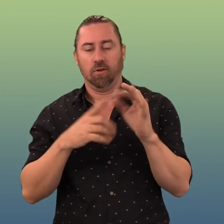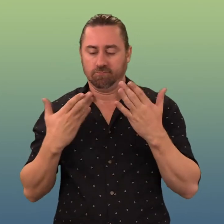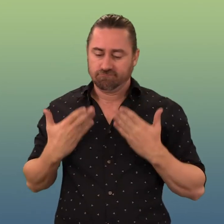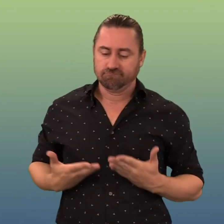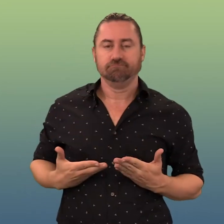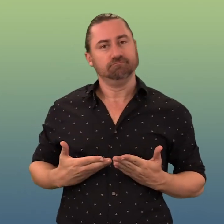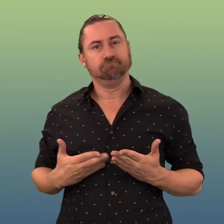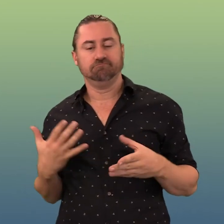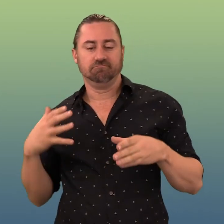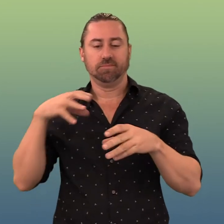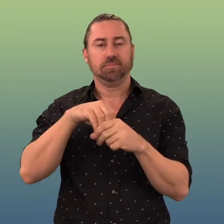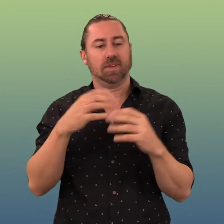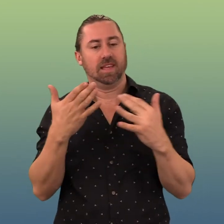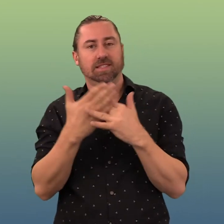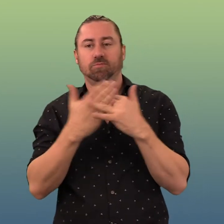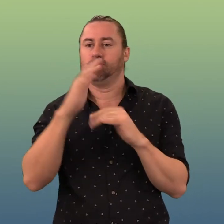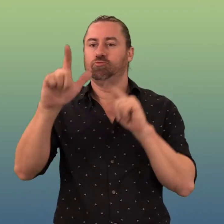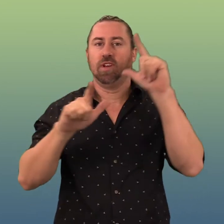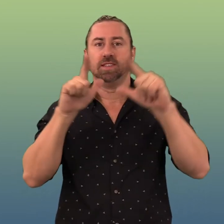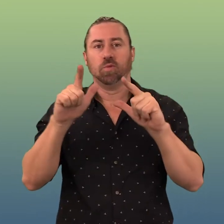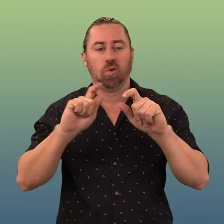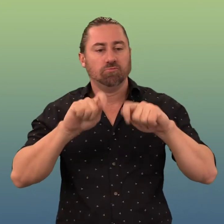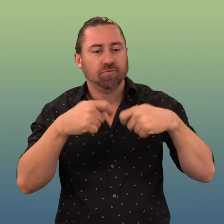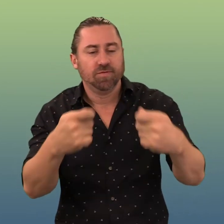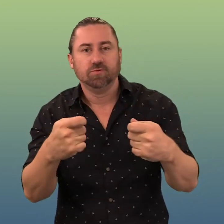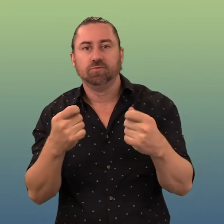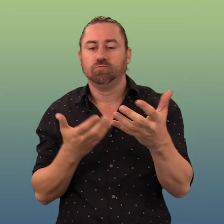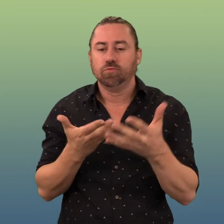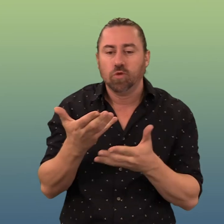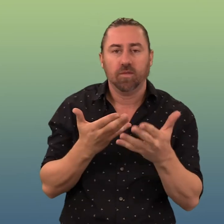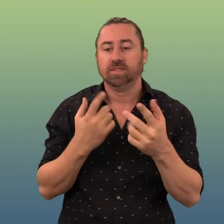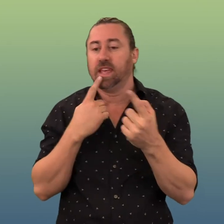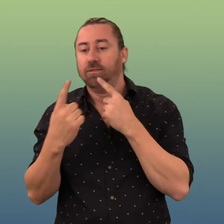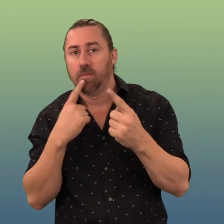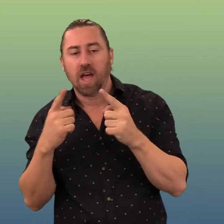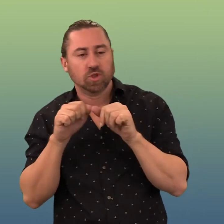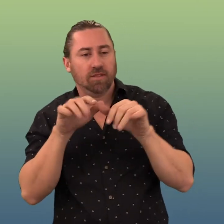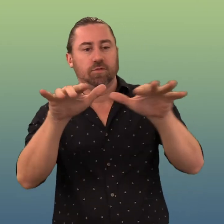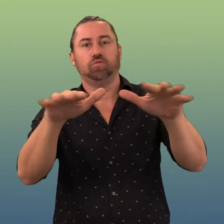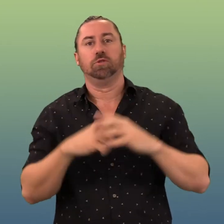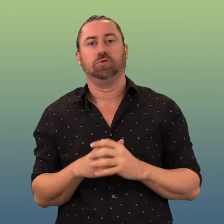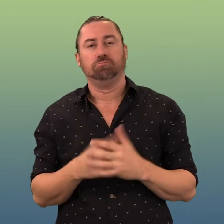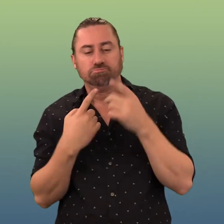to allow everyone to move easily and provide the opportunity to participate in our community